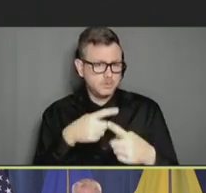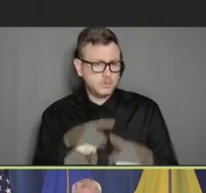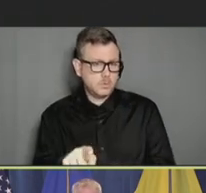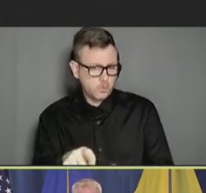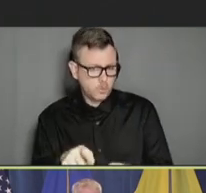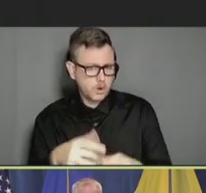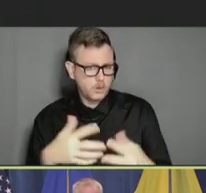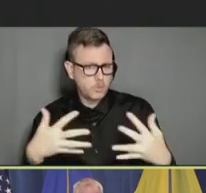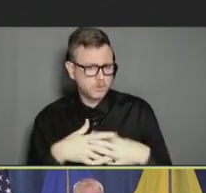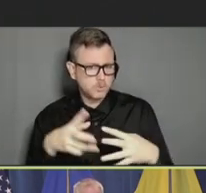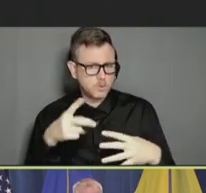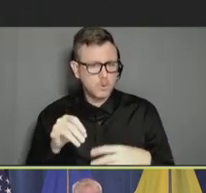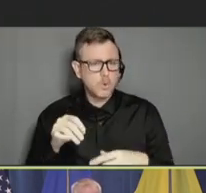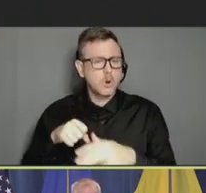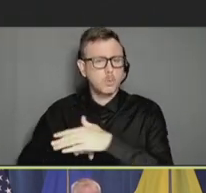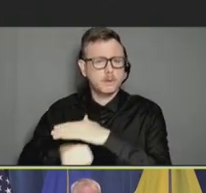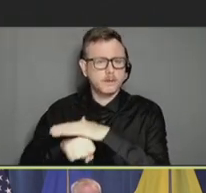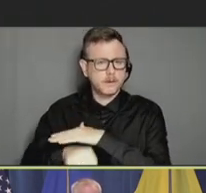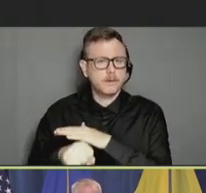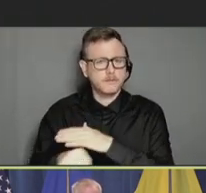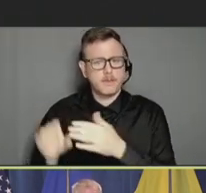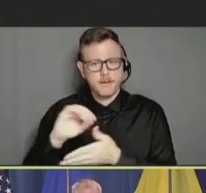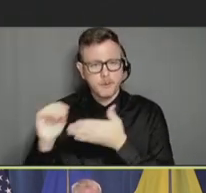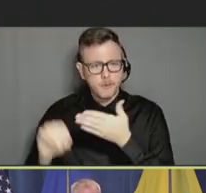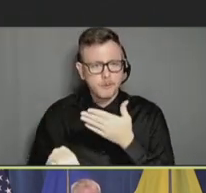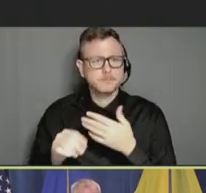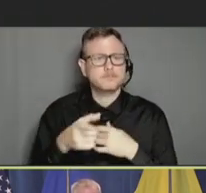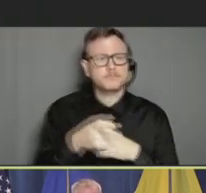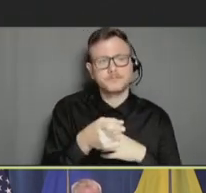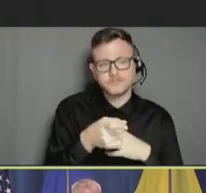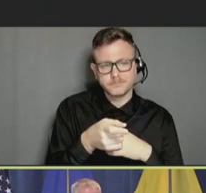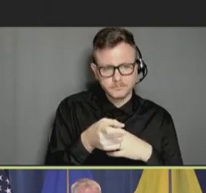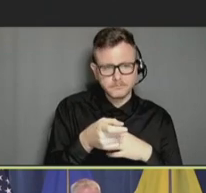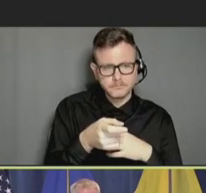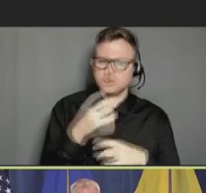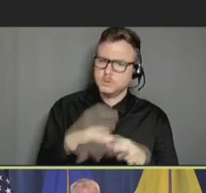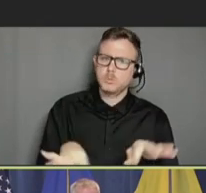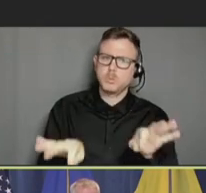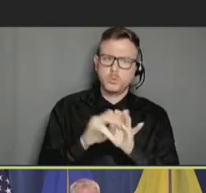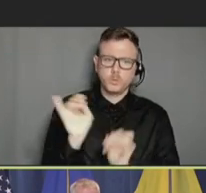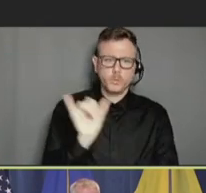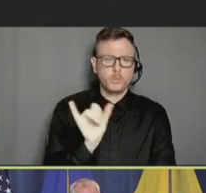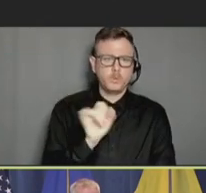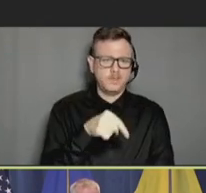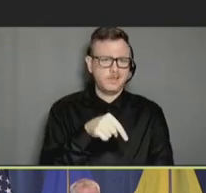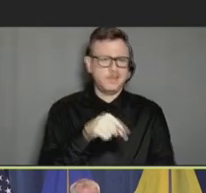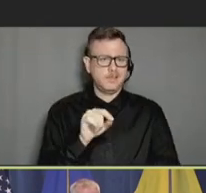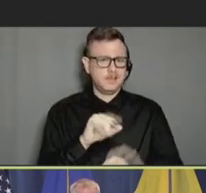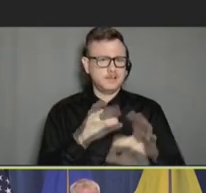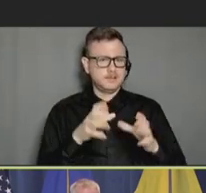outcomes were also important work of this committee.